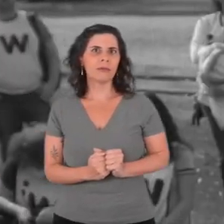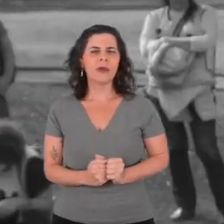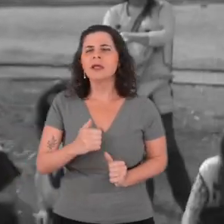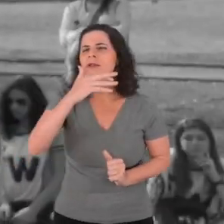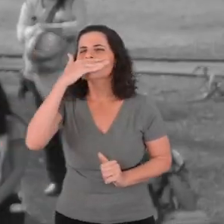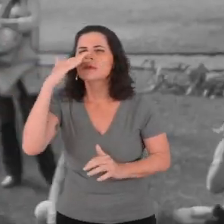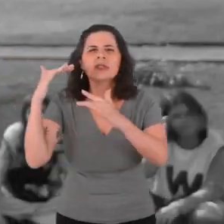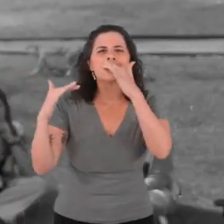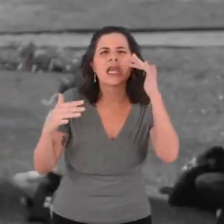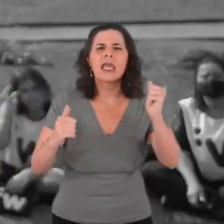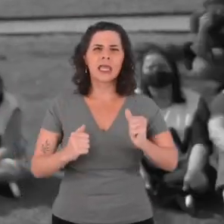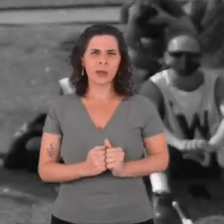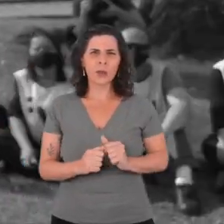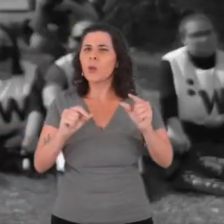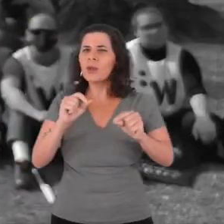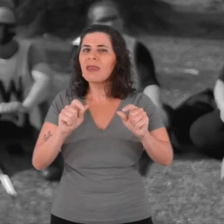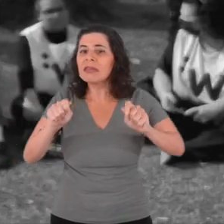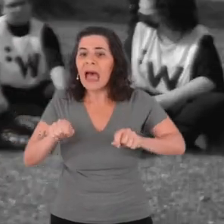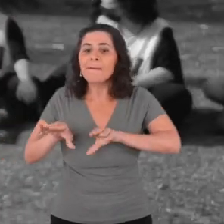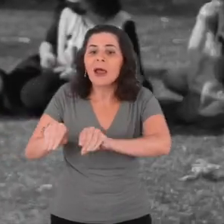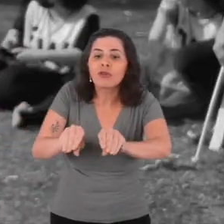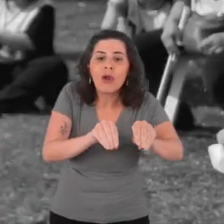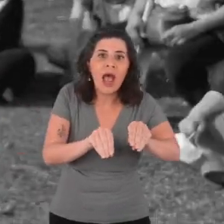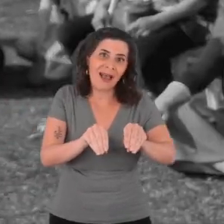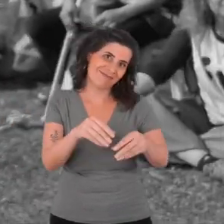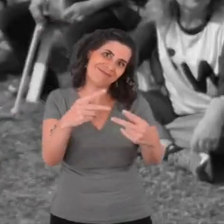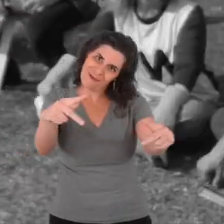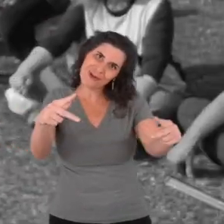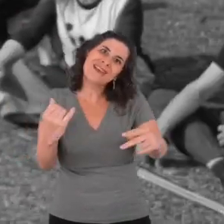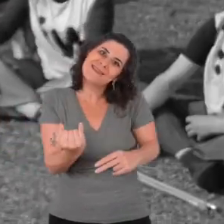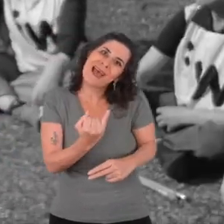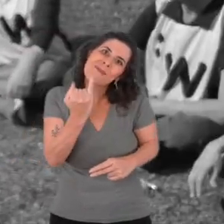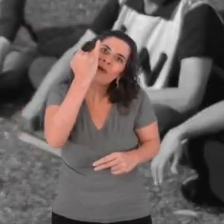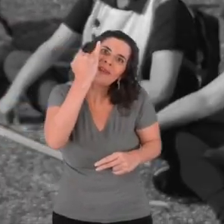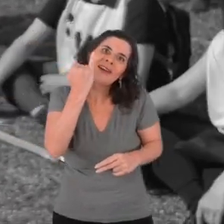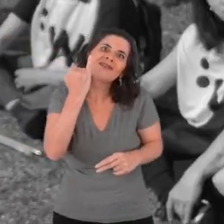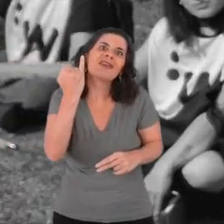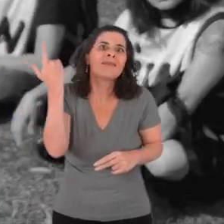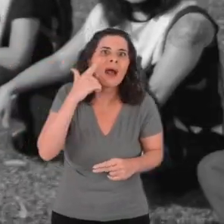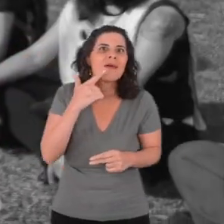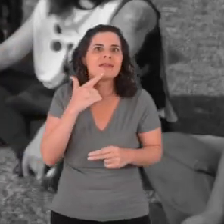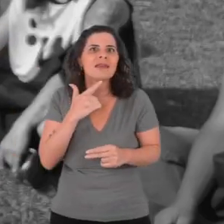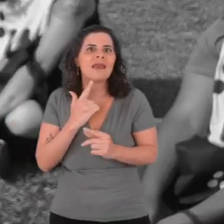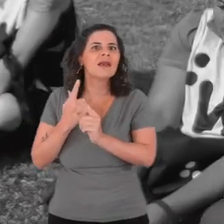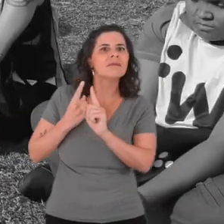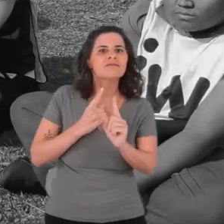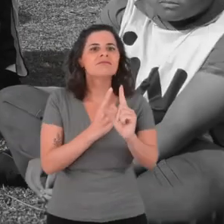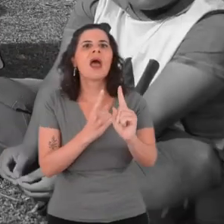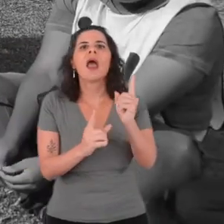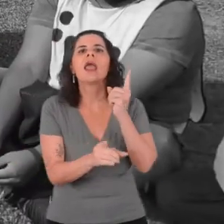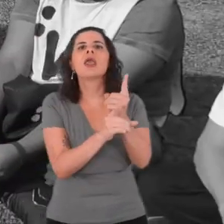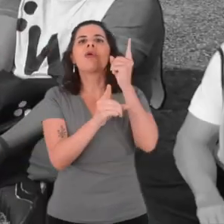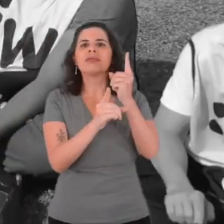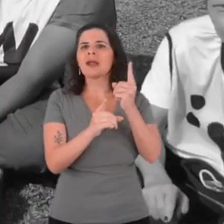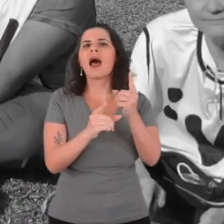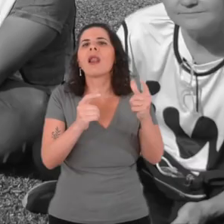things that can be touched, that are so important to you, to guide yourselves in the city, in your day to day.